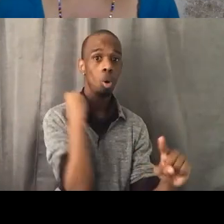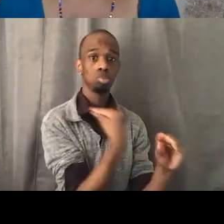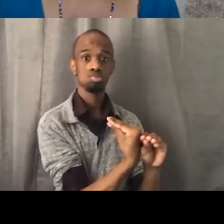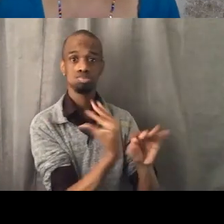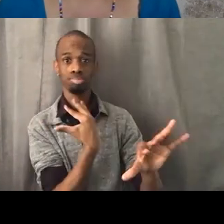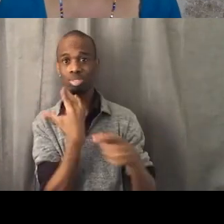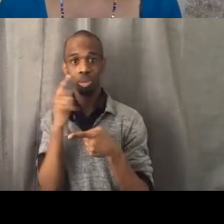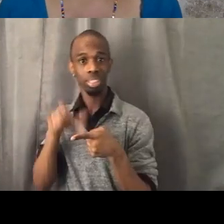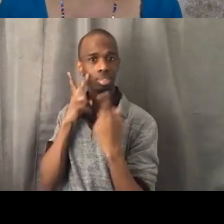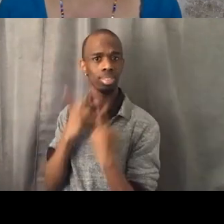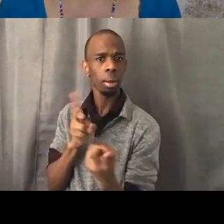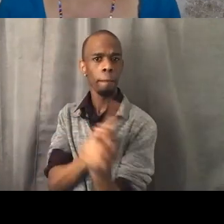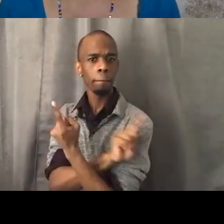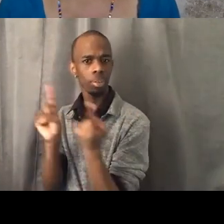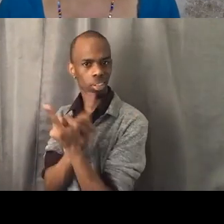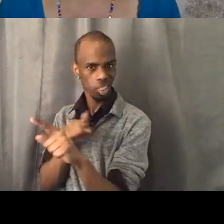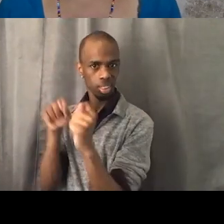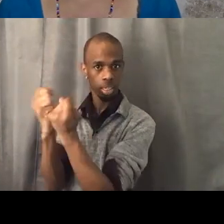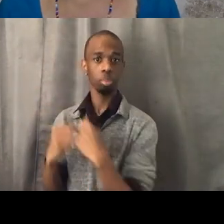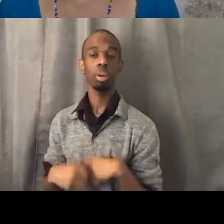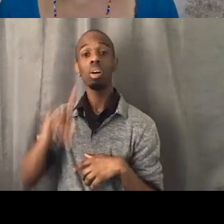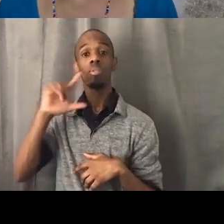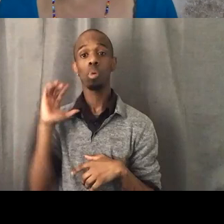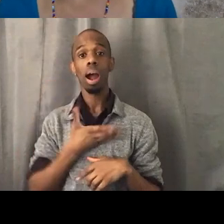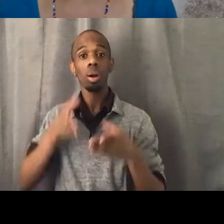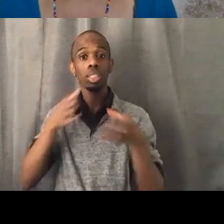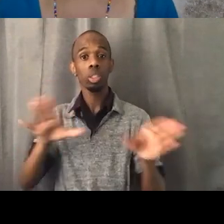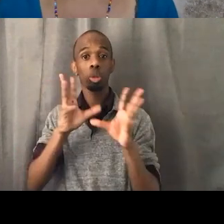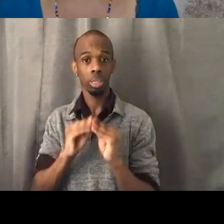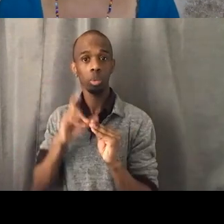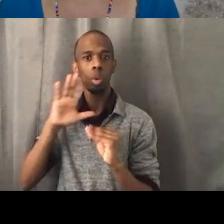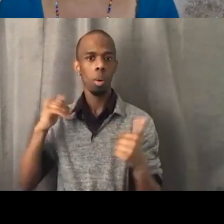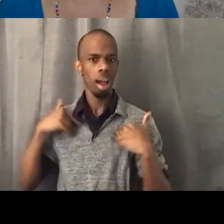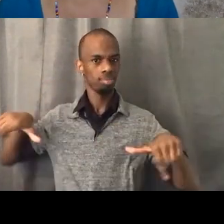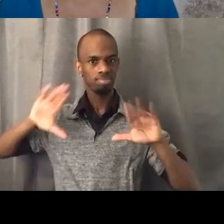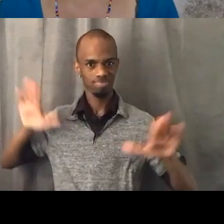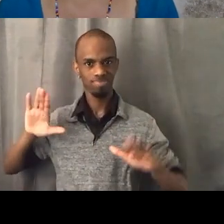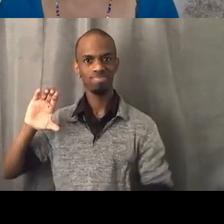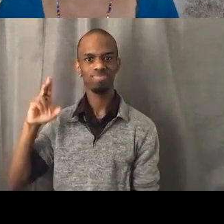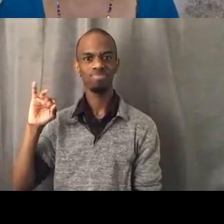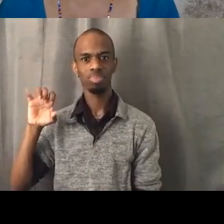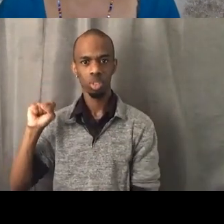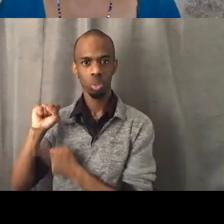Our general meeting is this Sunday at Chuco's Justice Center. So, if you're interested in joining